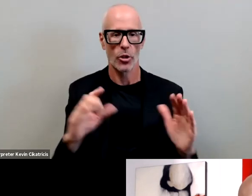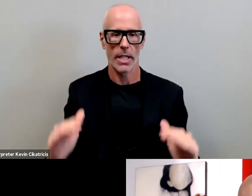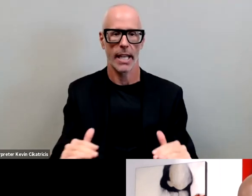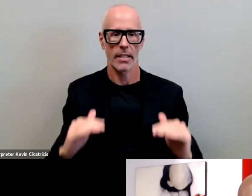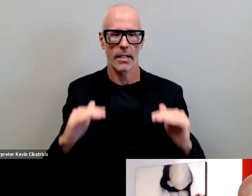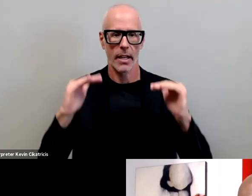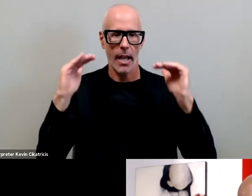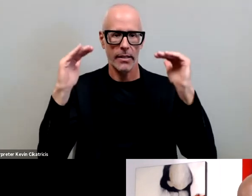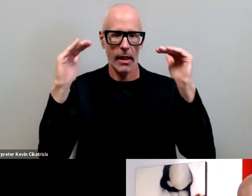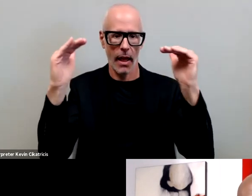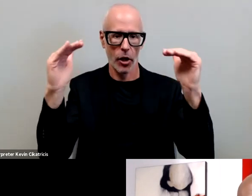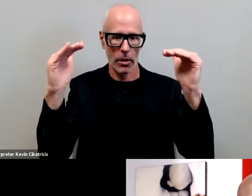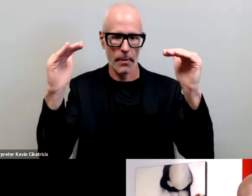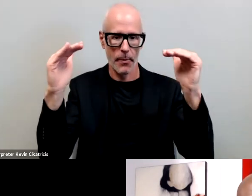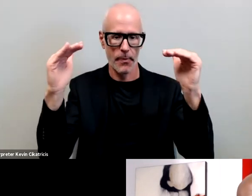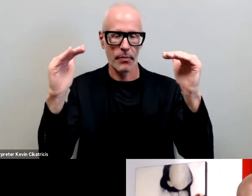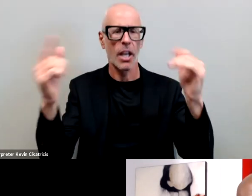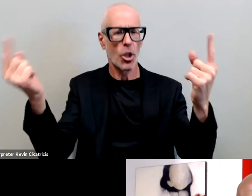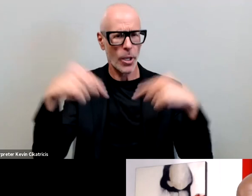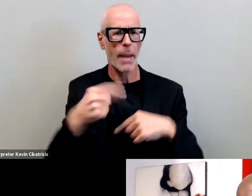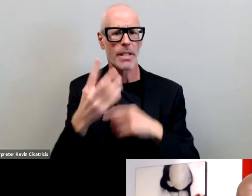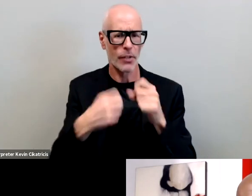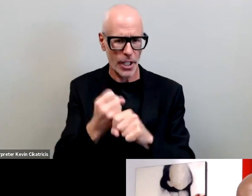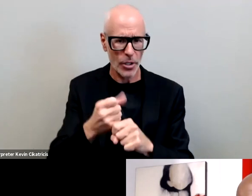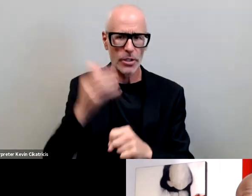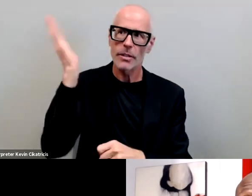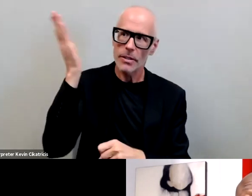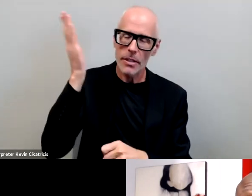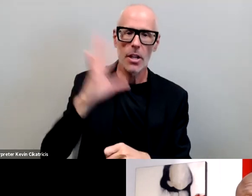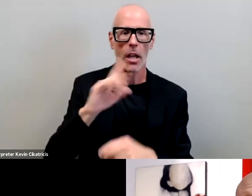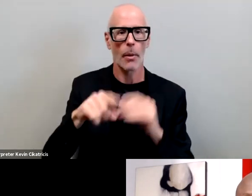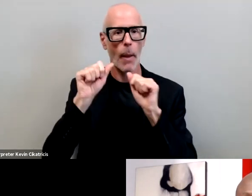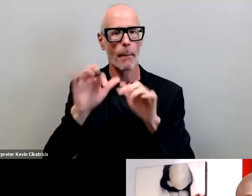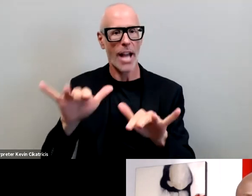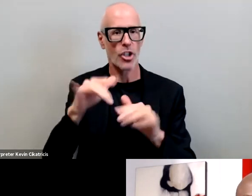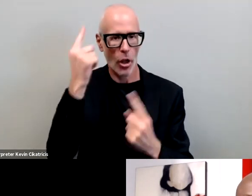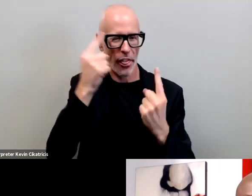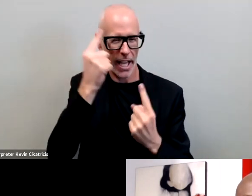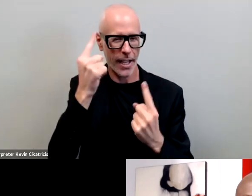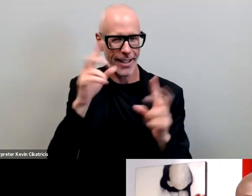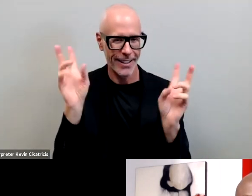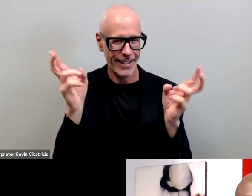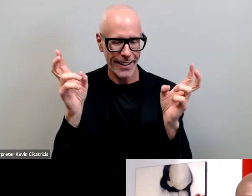you came to us several years ago and talked about magical thinking and if we simply listen to you